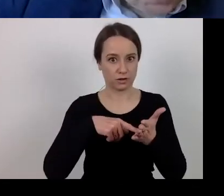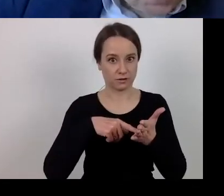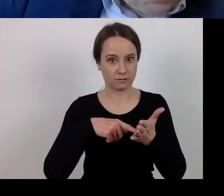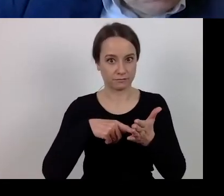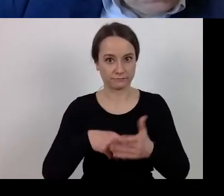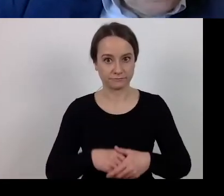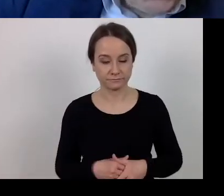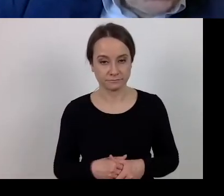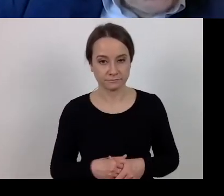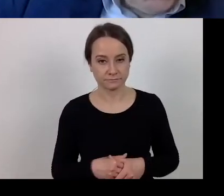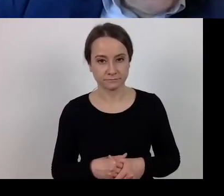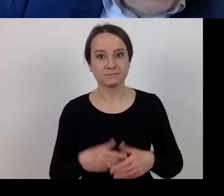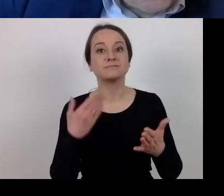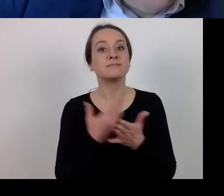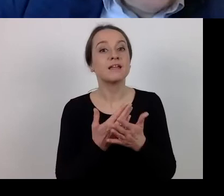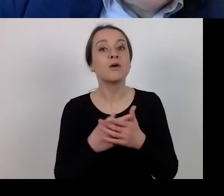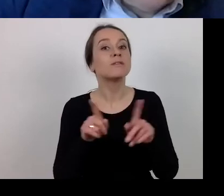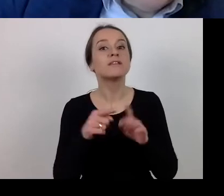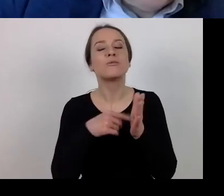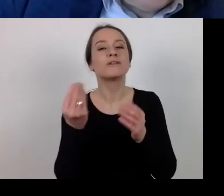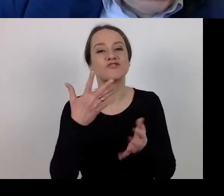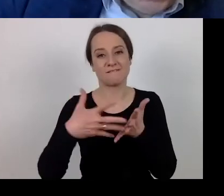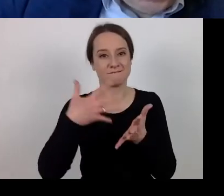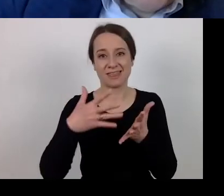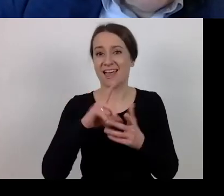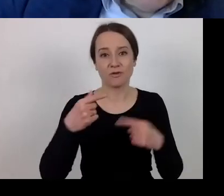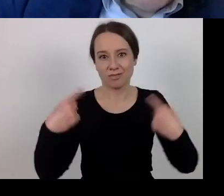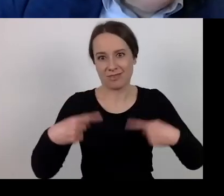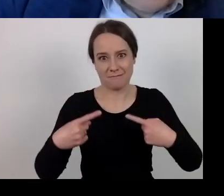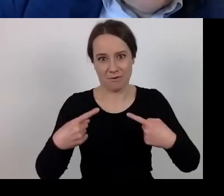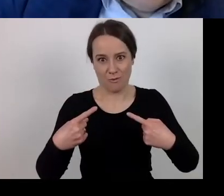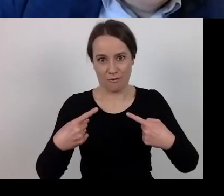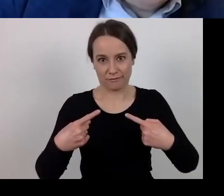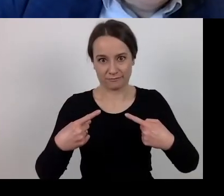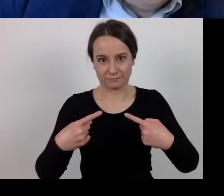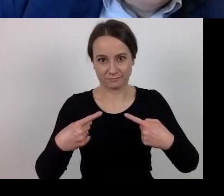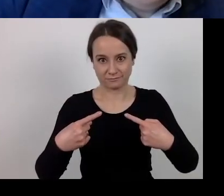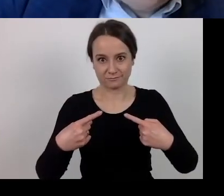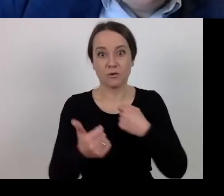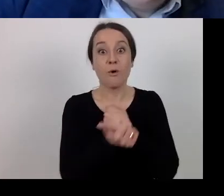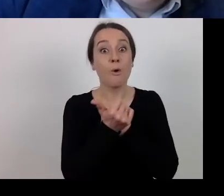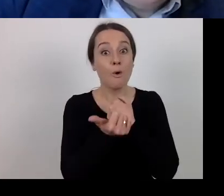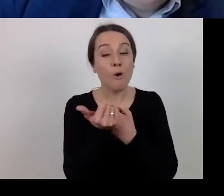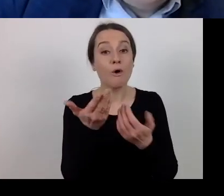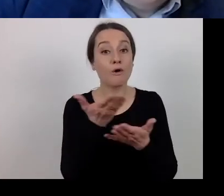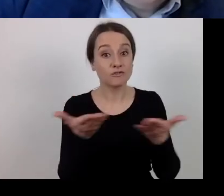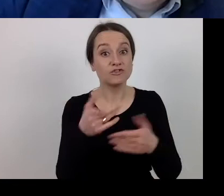This also applies to expenditure not yet incurred. The point is that you need to be in touch